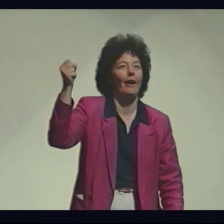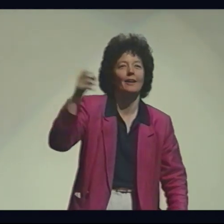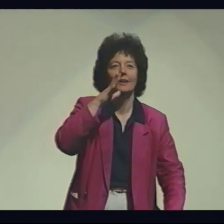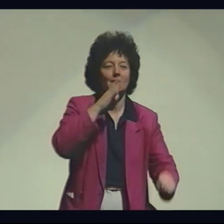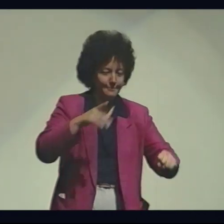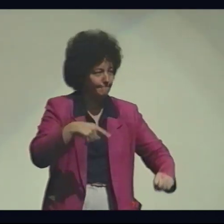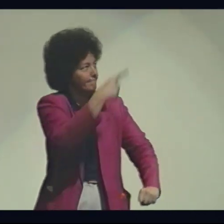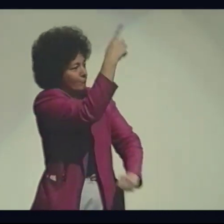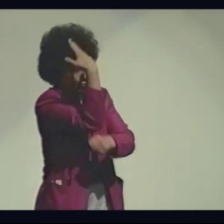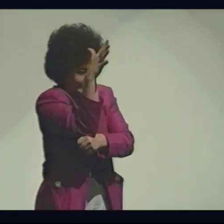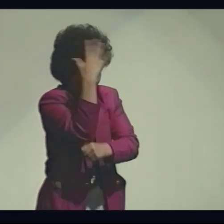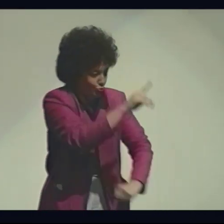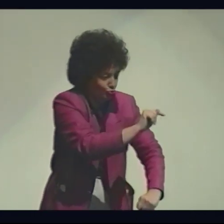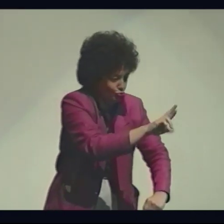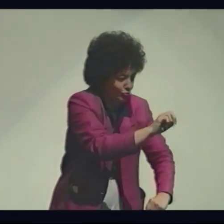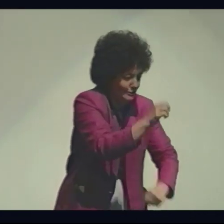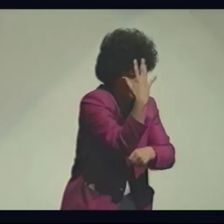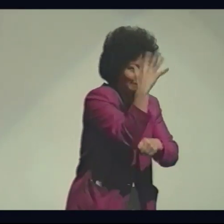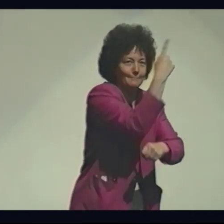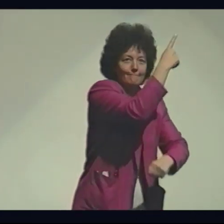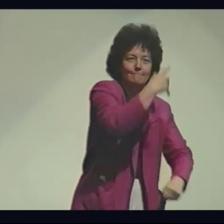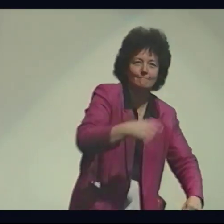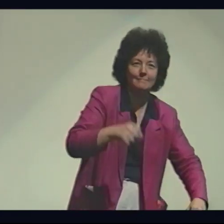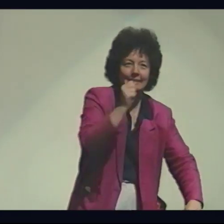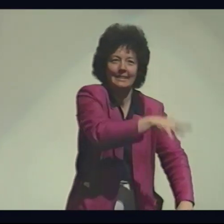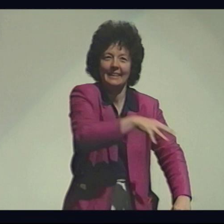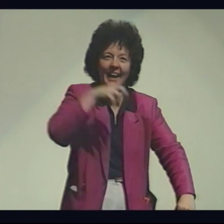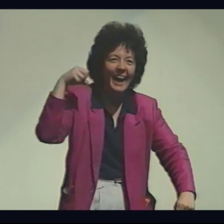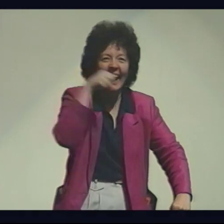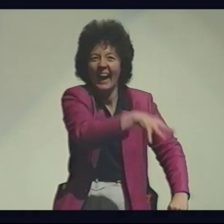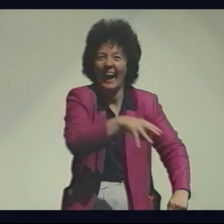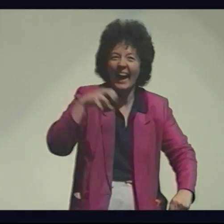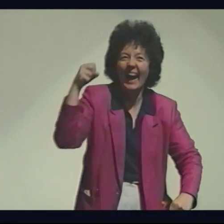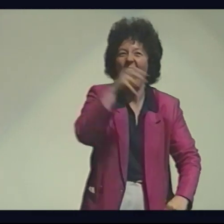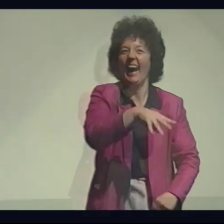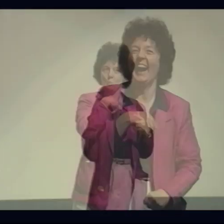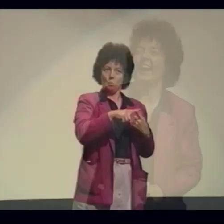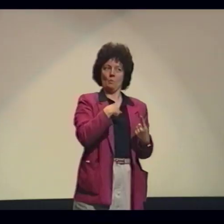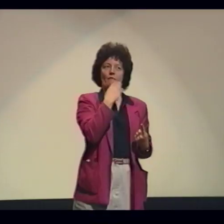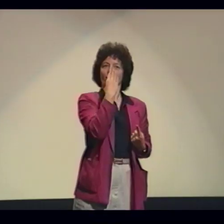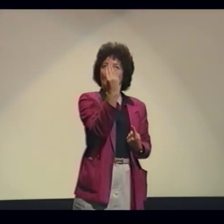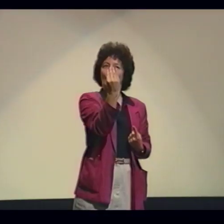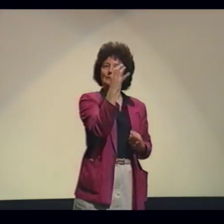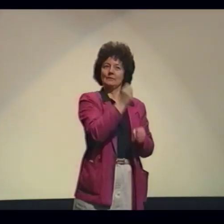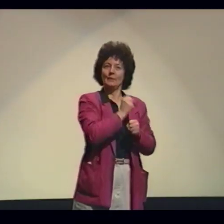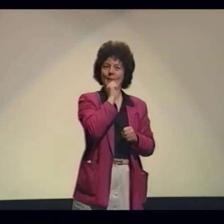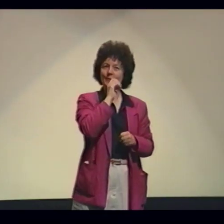walking with my mother, around one years of age, and my mother would see a tree and spell tree, T-R-E-E.